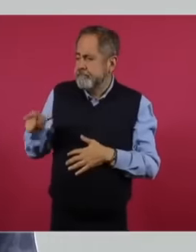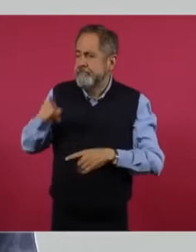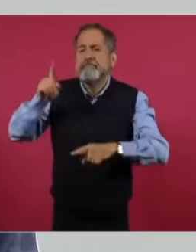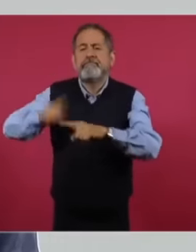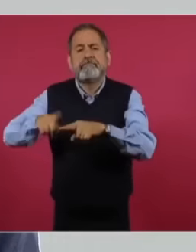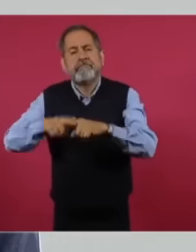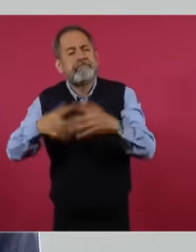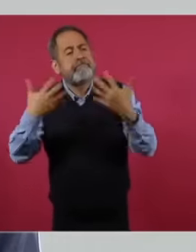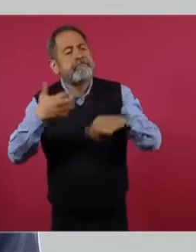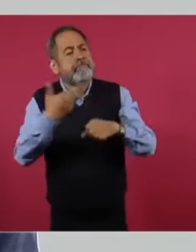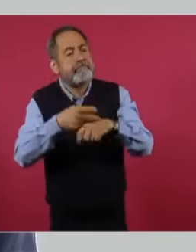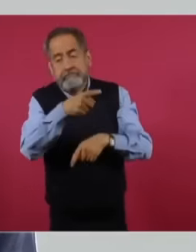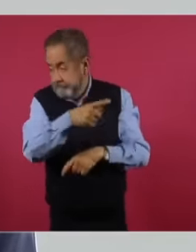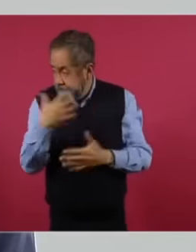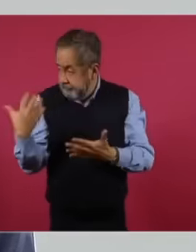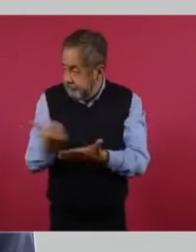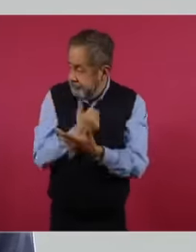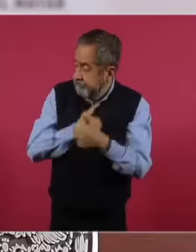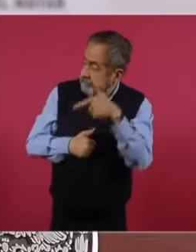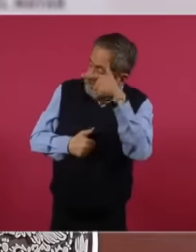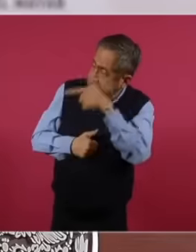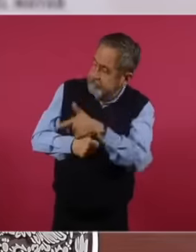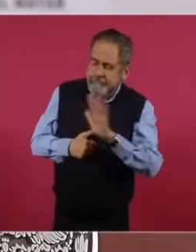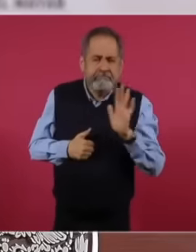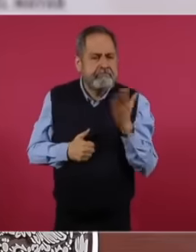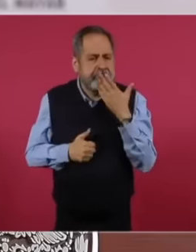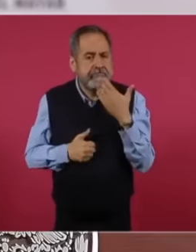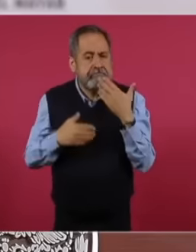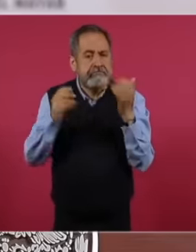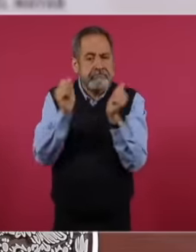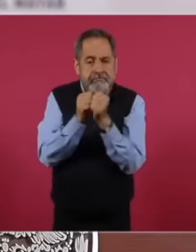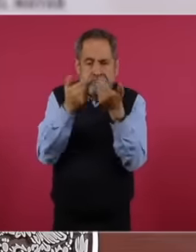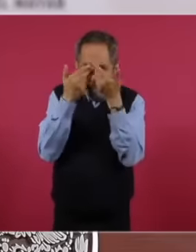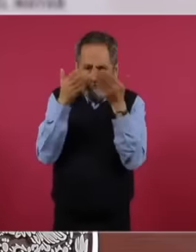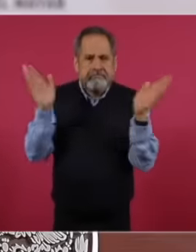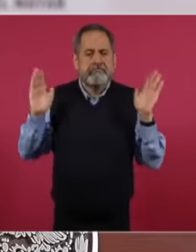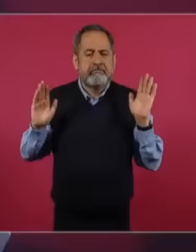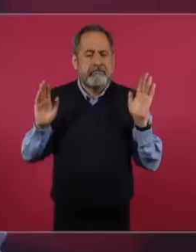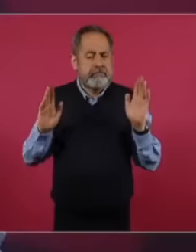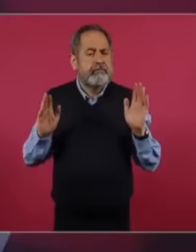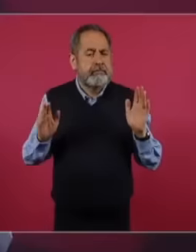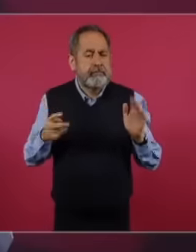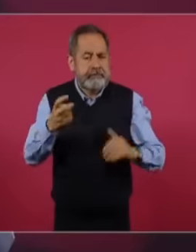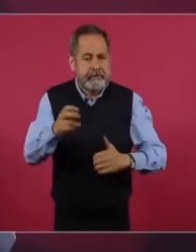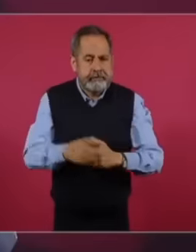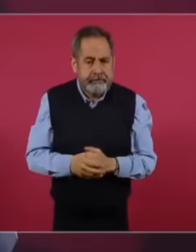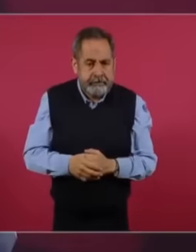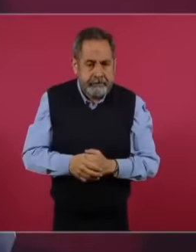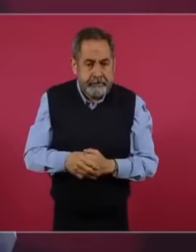authorizations and what are the foundations for this part completely close any